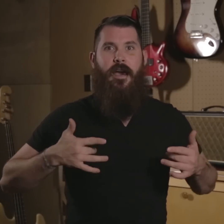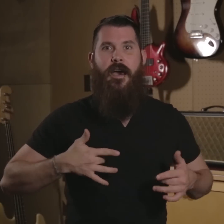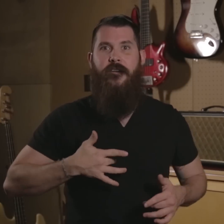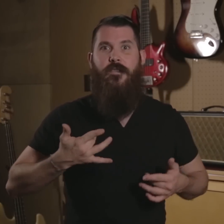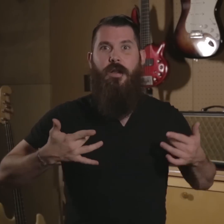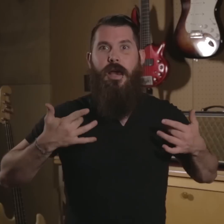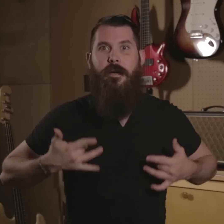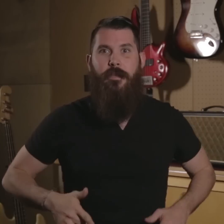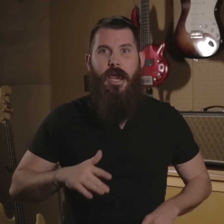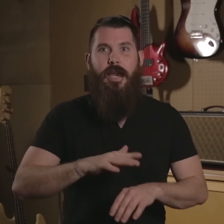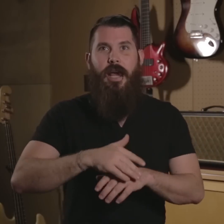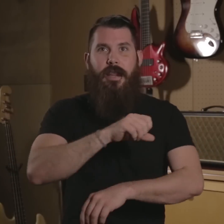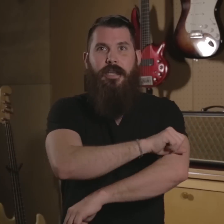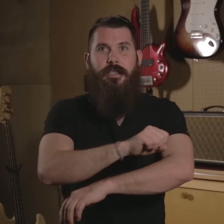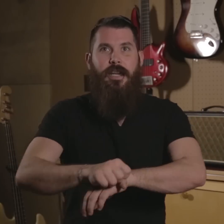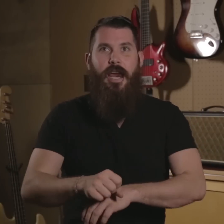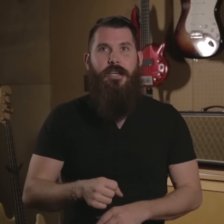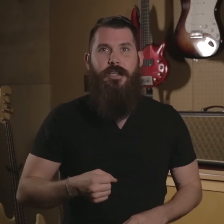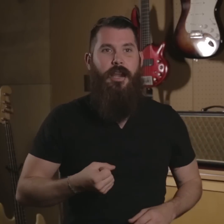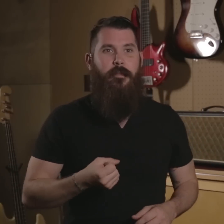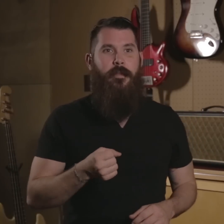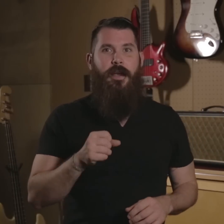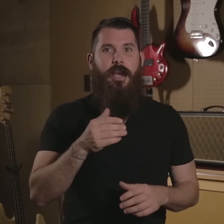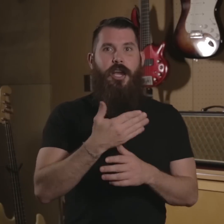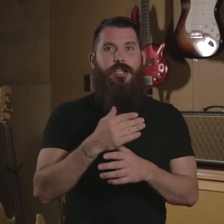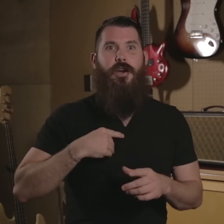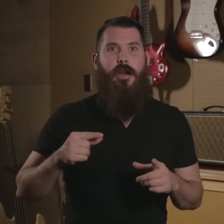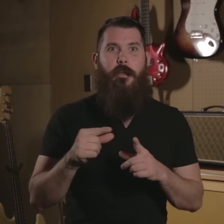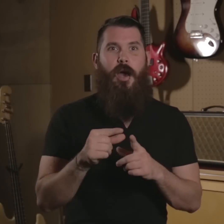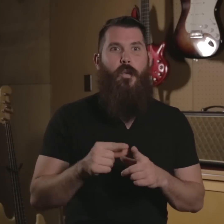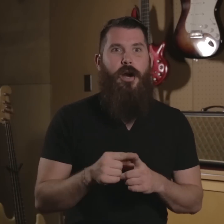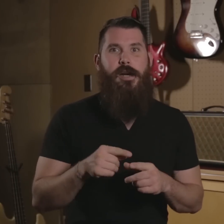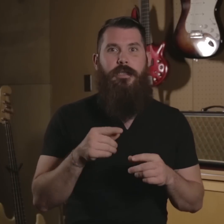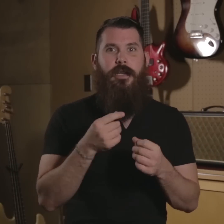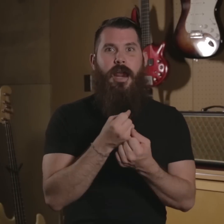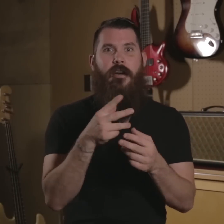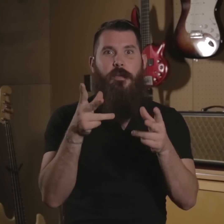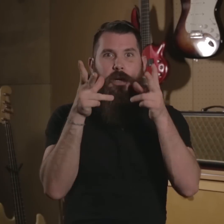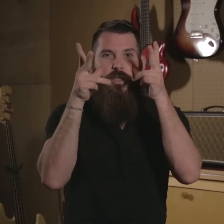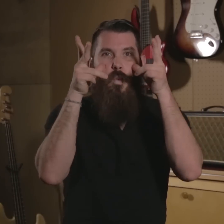feel like I'm naked on that stage. I'm sharing my words and everybody's